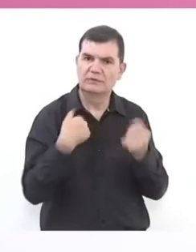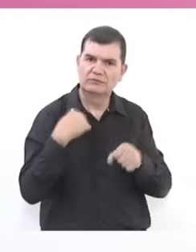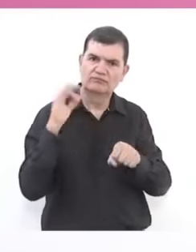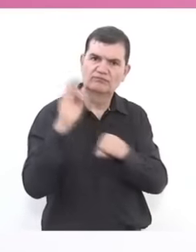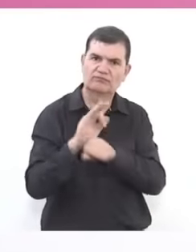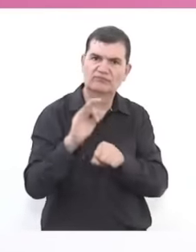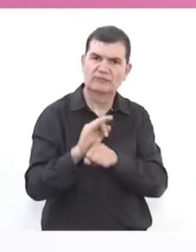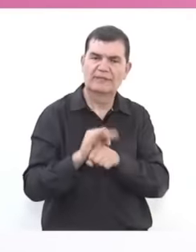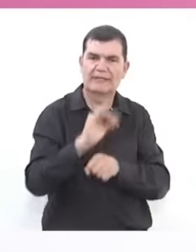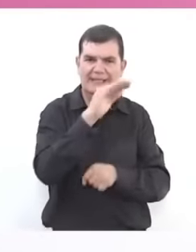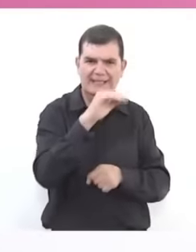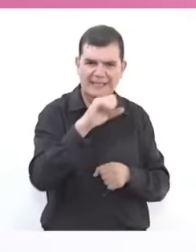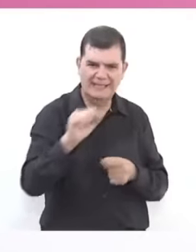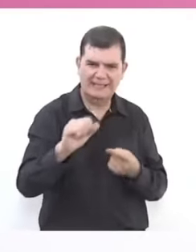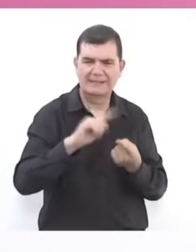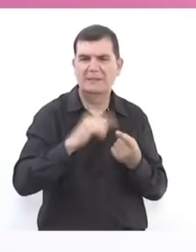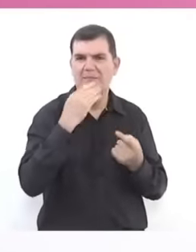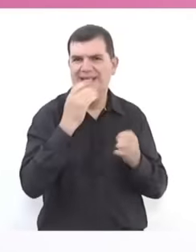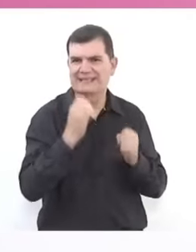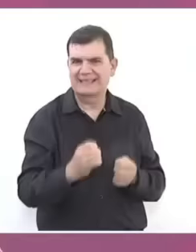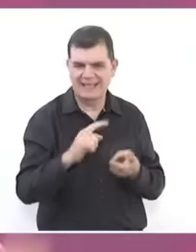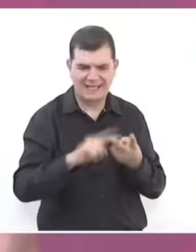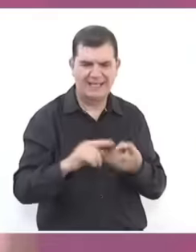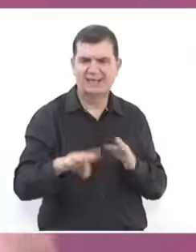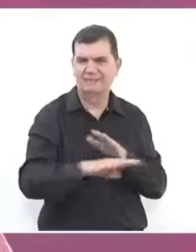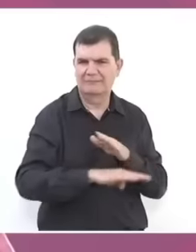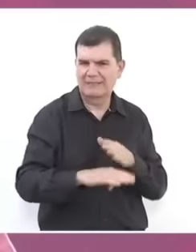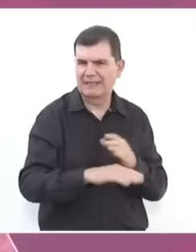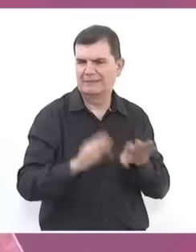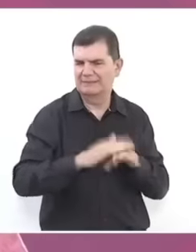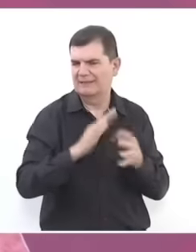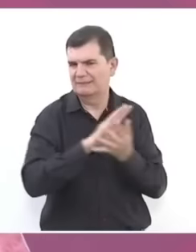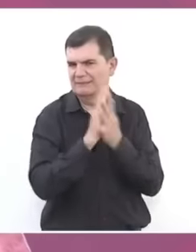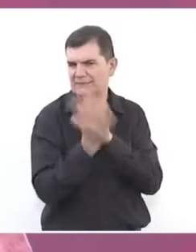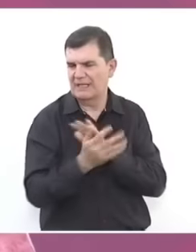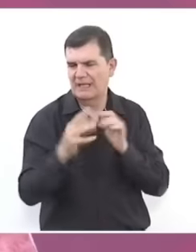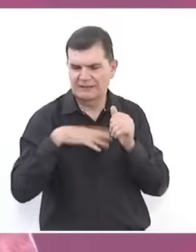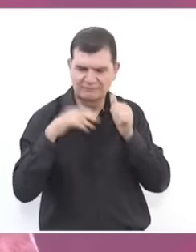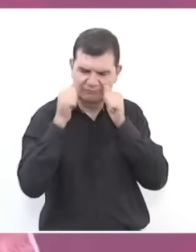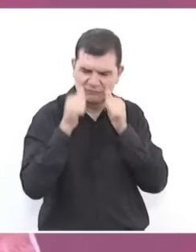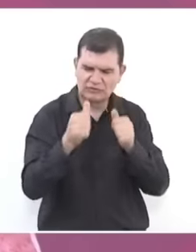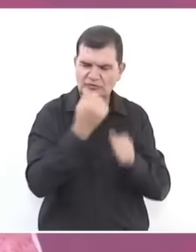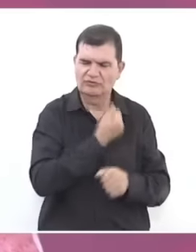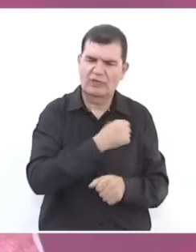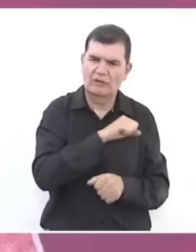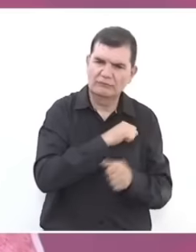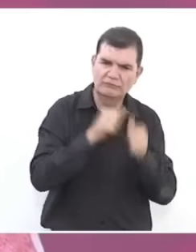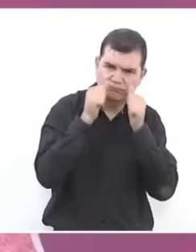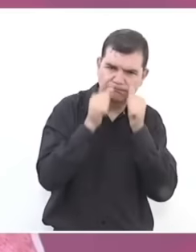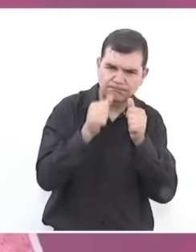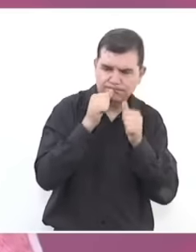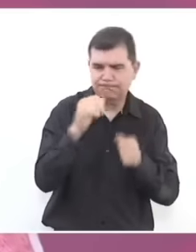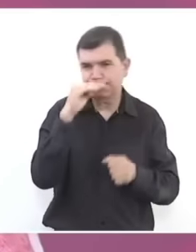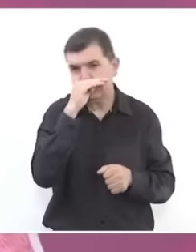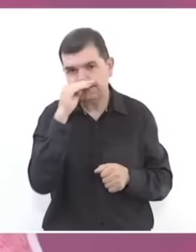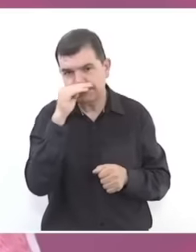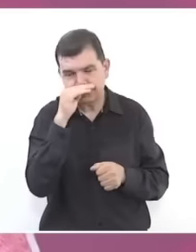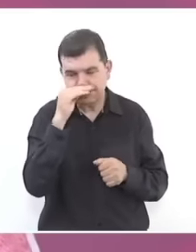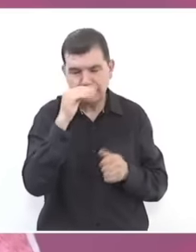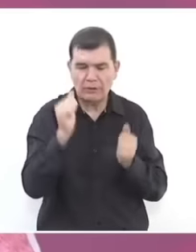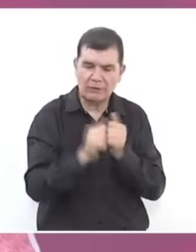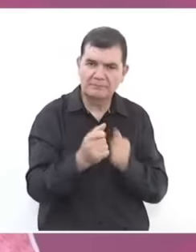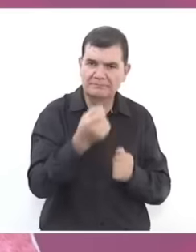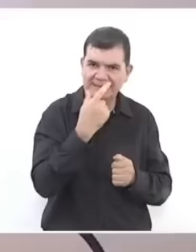welfare system and consolidate it, make free health and medicines a reality,